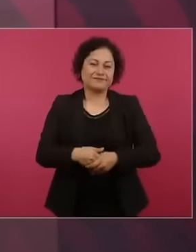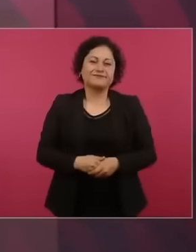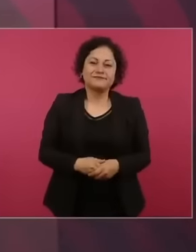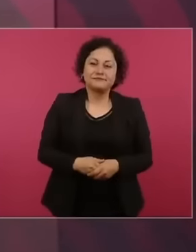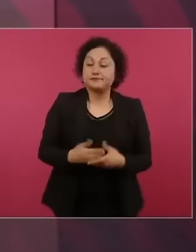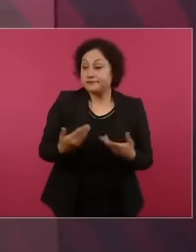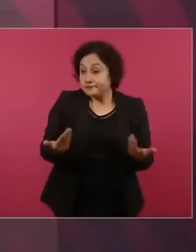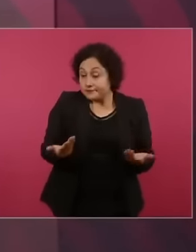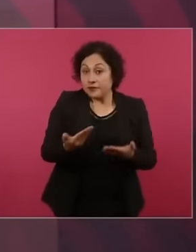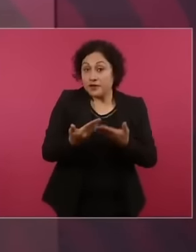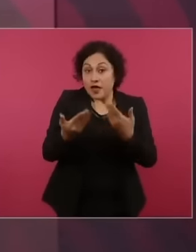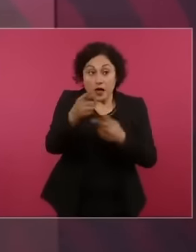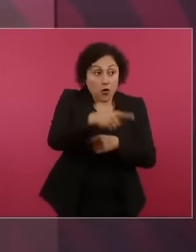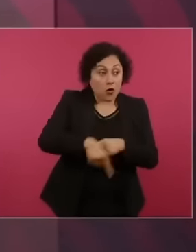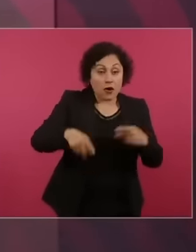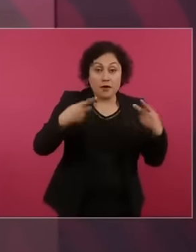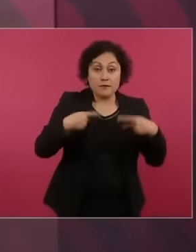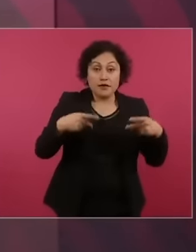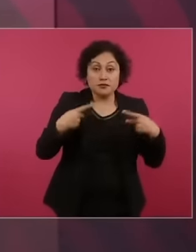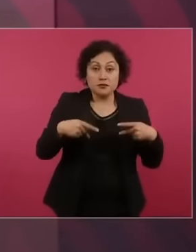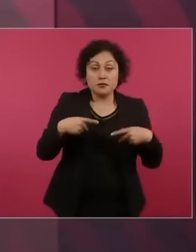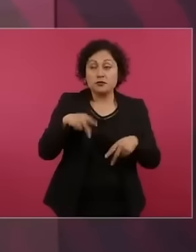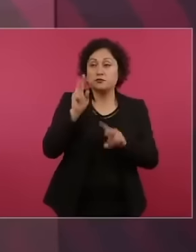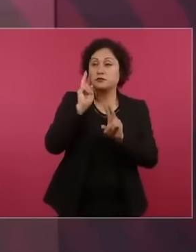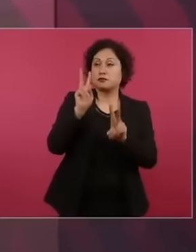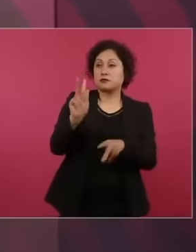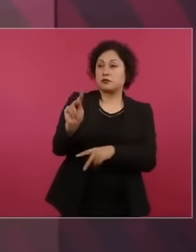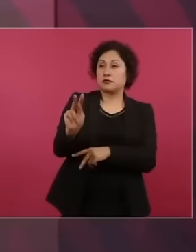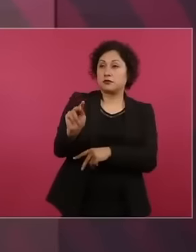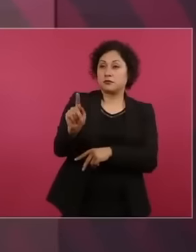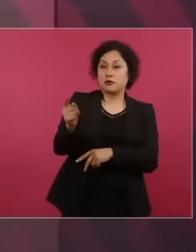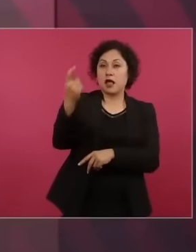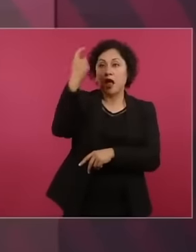television